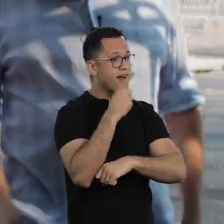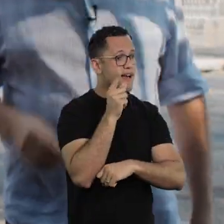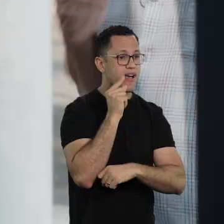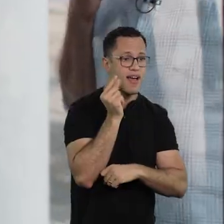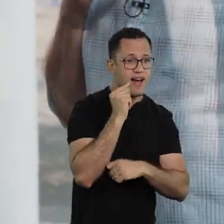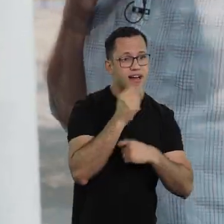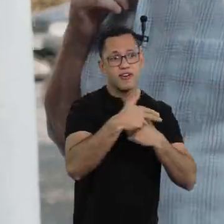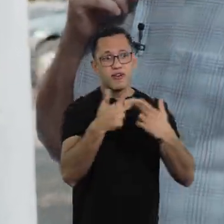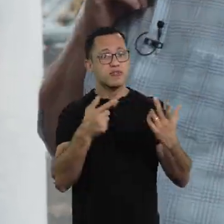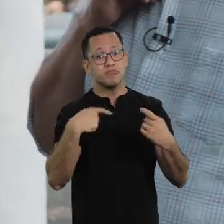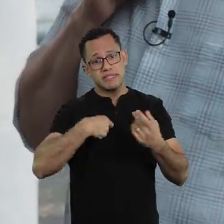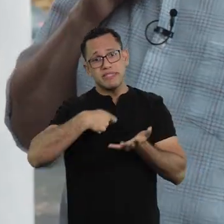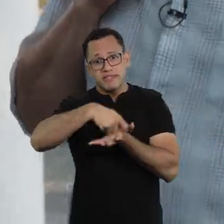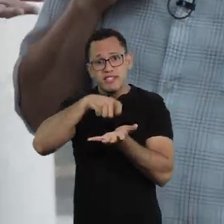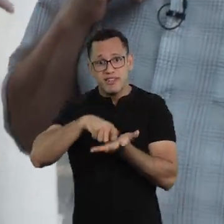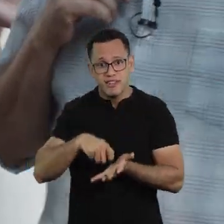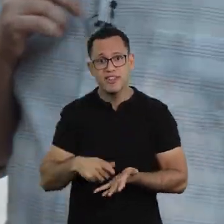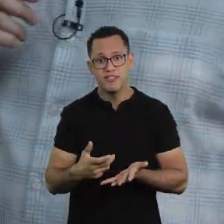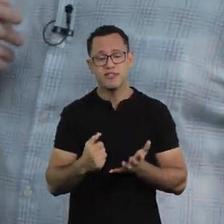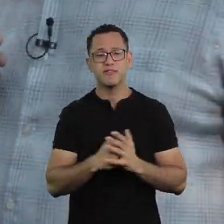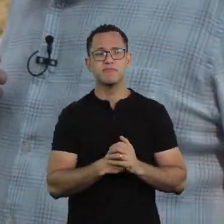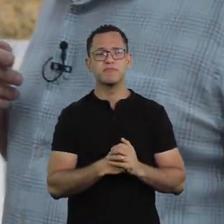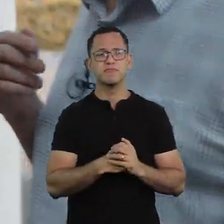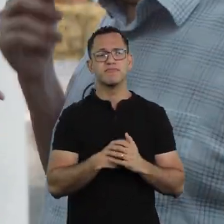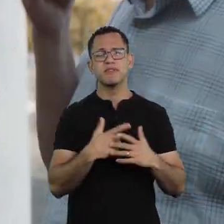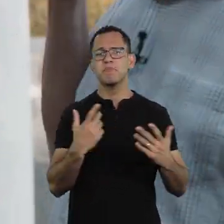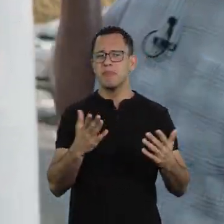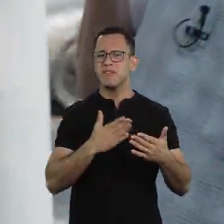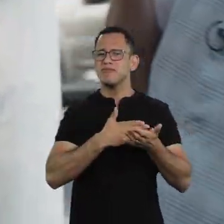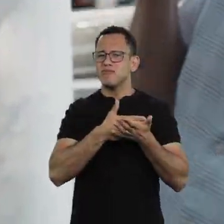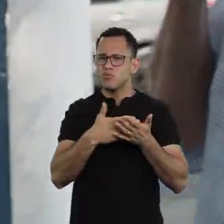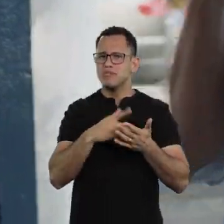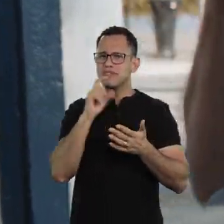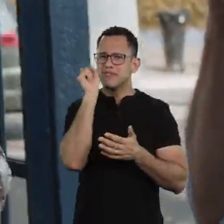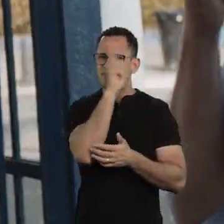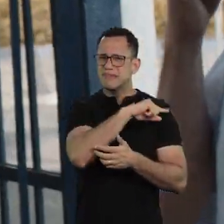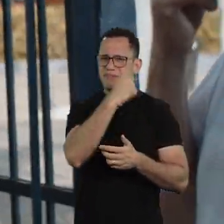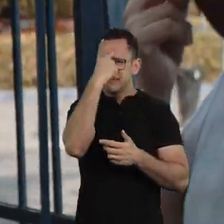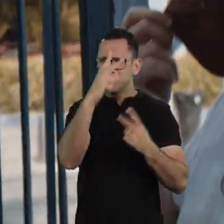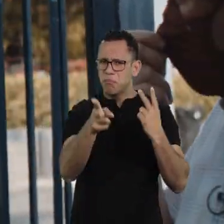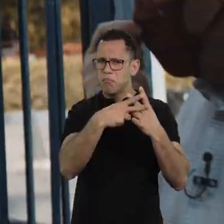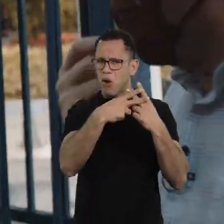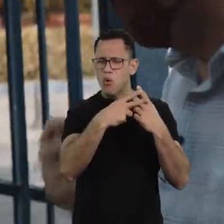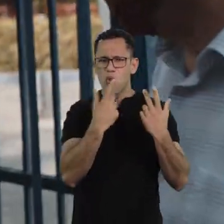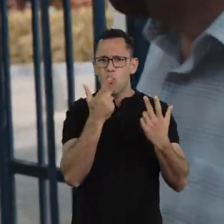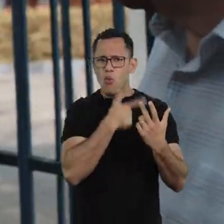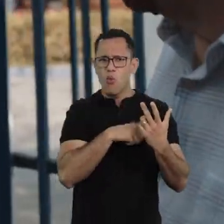look out at the window, because I still had to deliver the chronicle. But in the beginning I was a blocked,